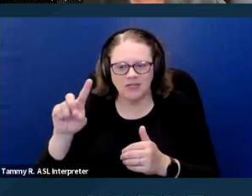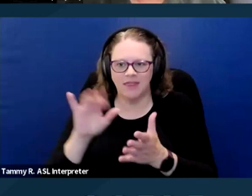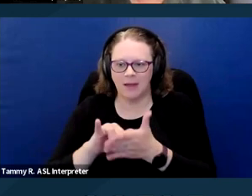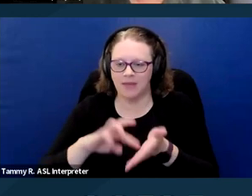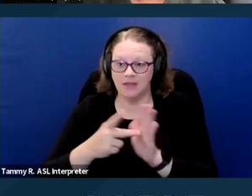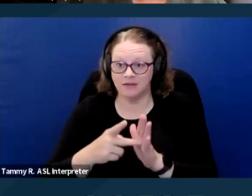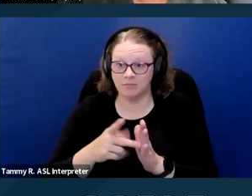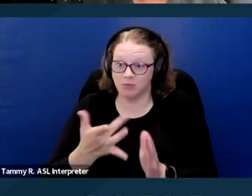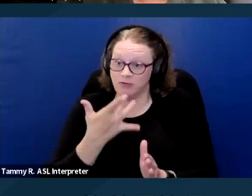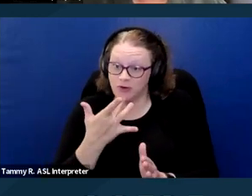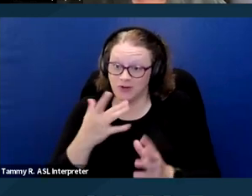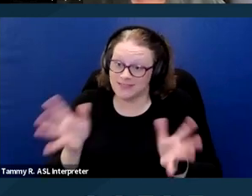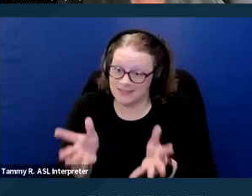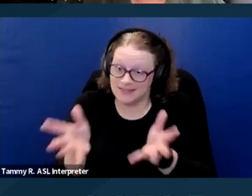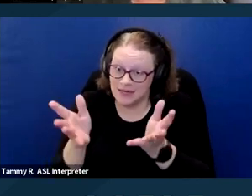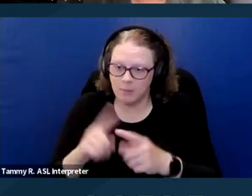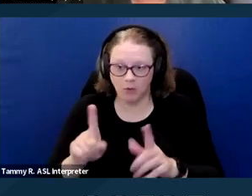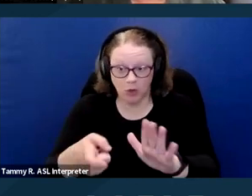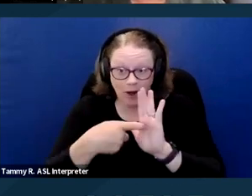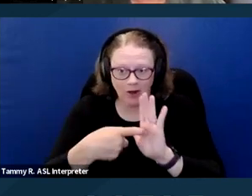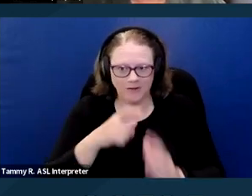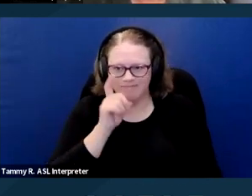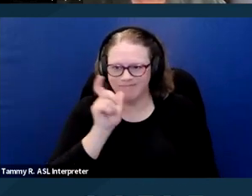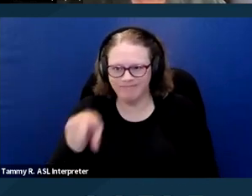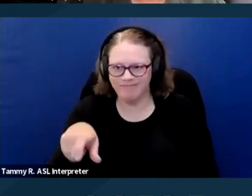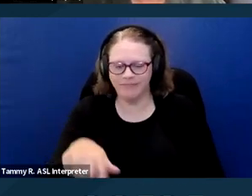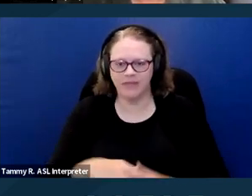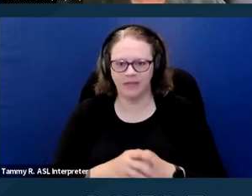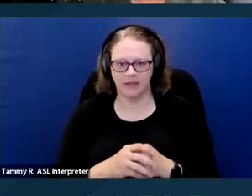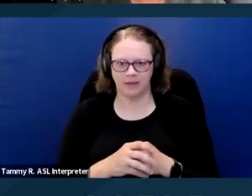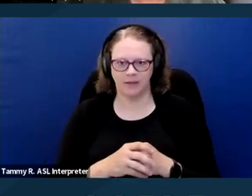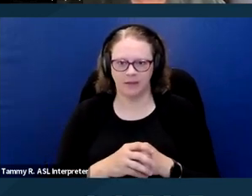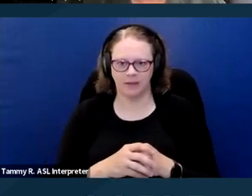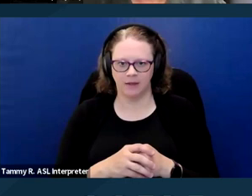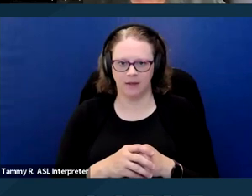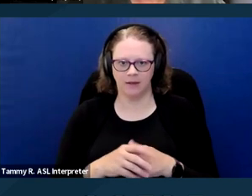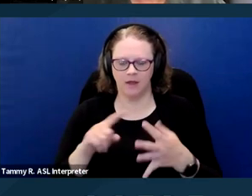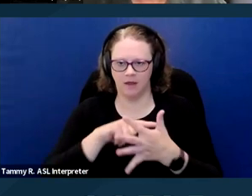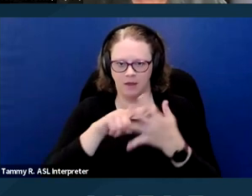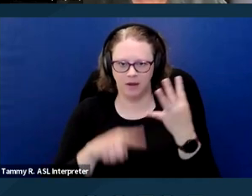that housing providers engage in an interactive process. A couple of cases to highlight here,